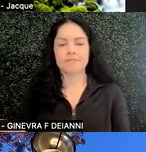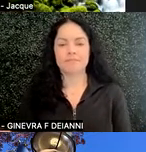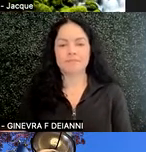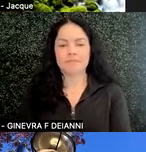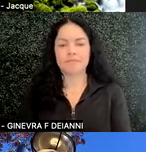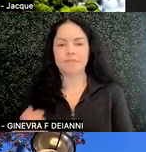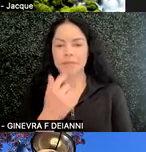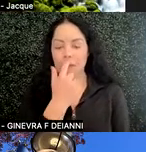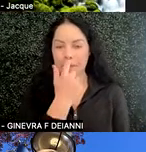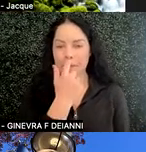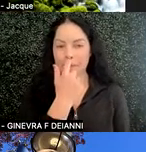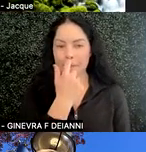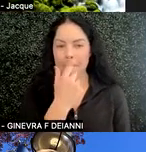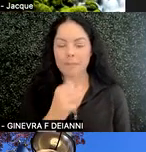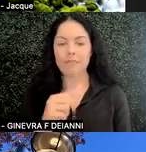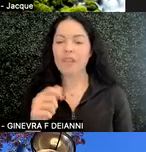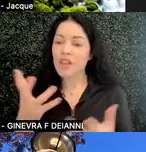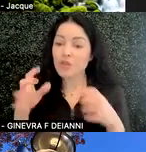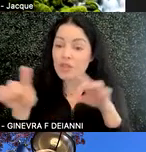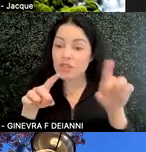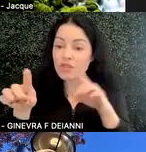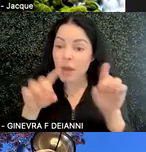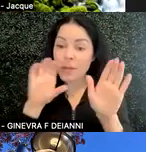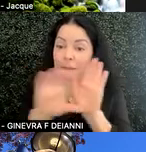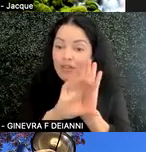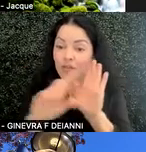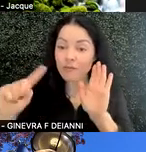Go ahead and describe the picture for a second. Oh, yeah.